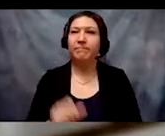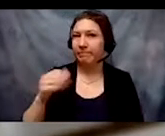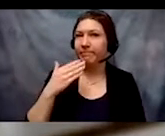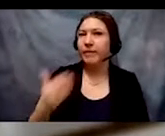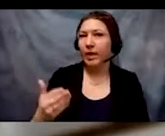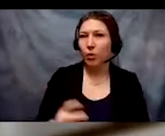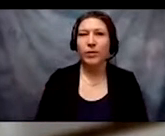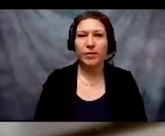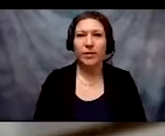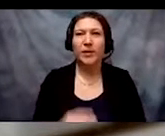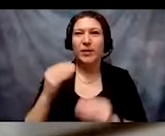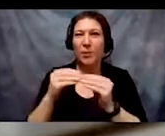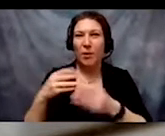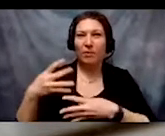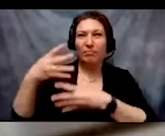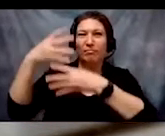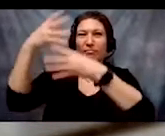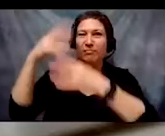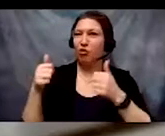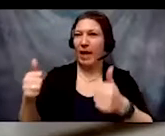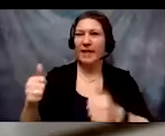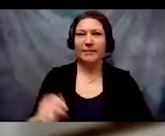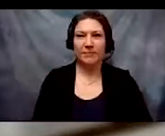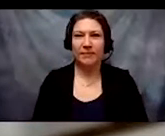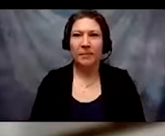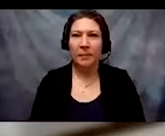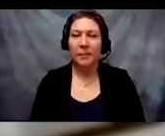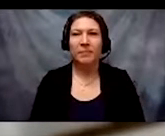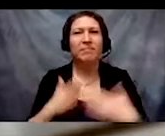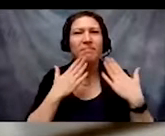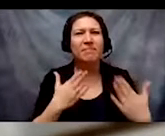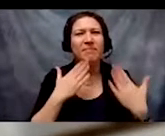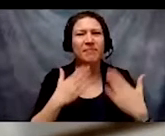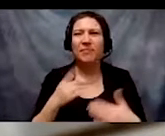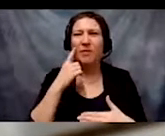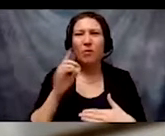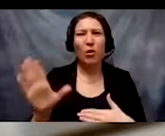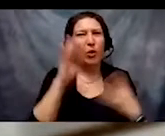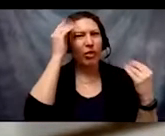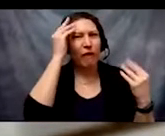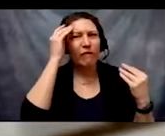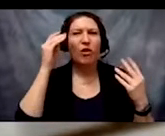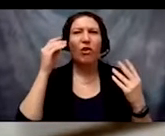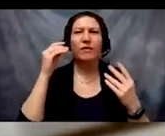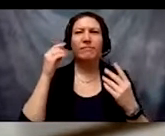continuing to be more coming in. Thank you all for your thoughtful reflections.